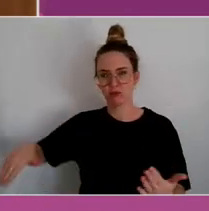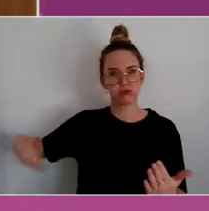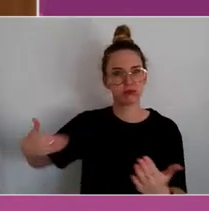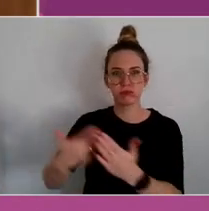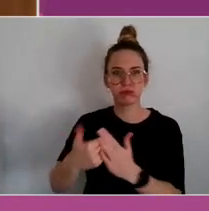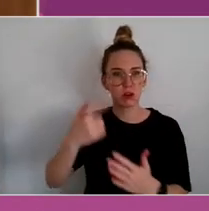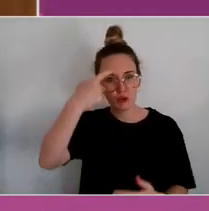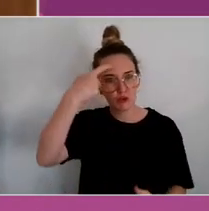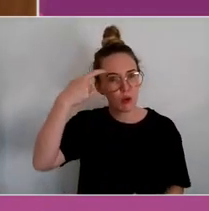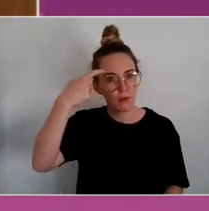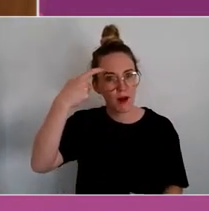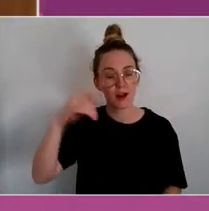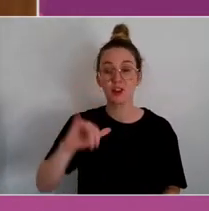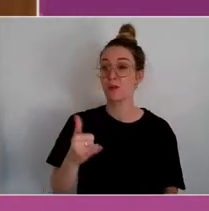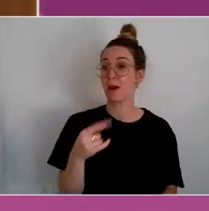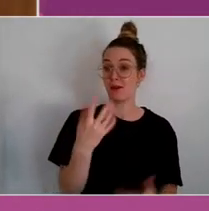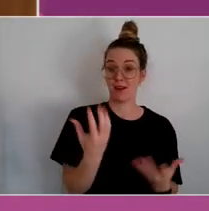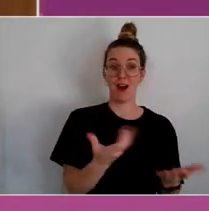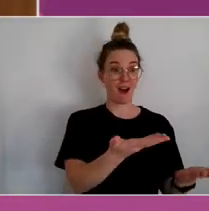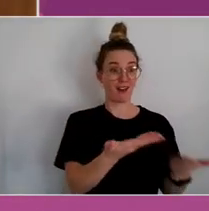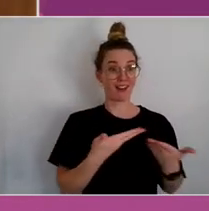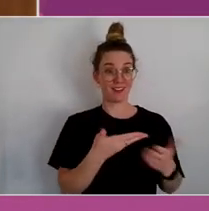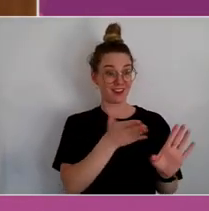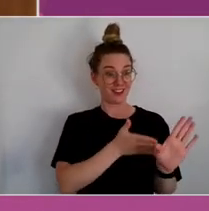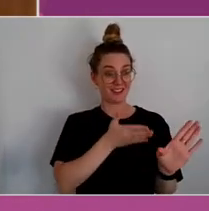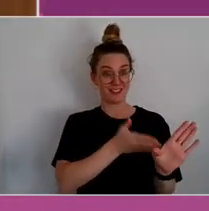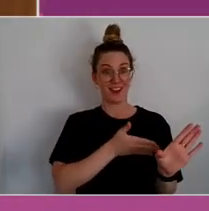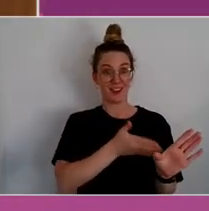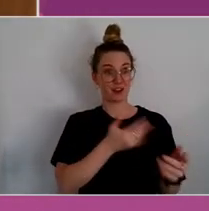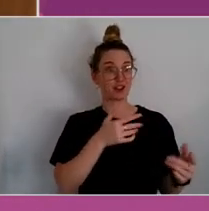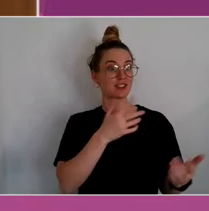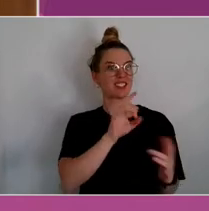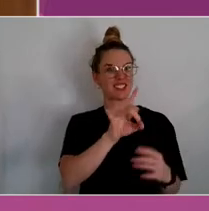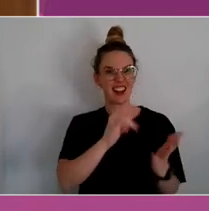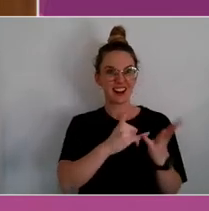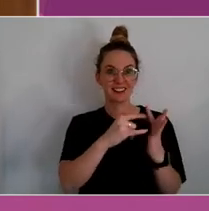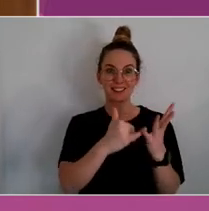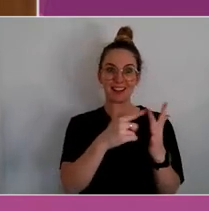of really brilliant therapy per year, but it's not enough. What about all of the rest of the year?